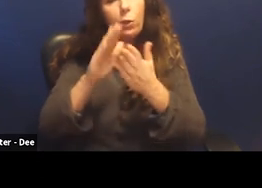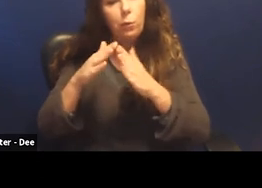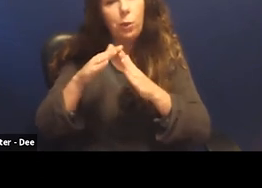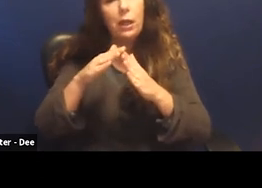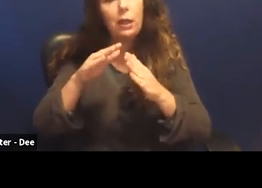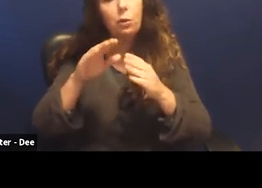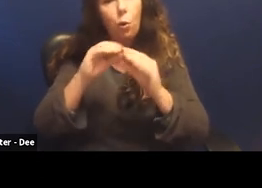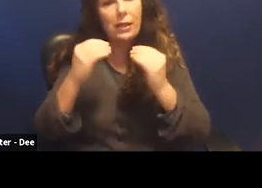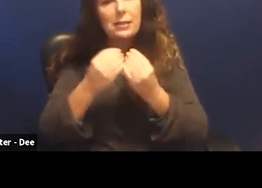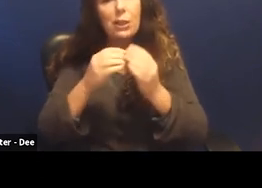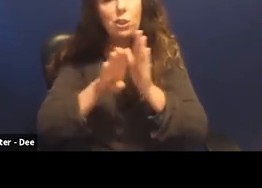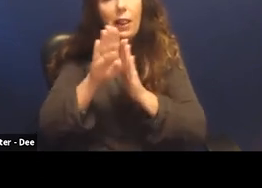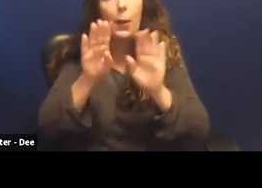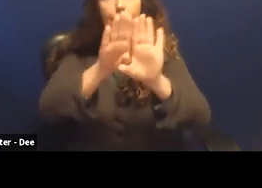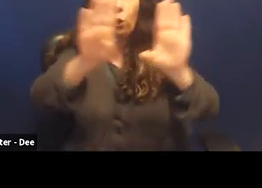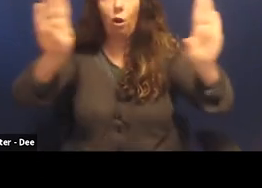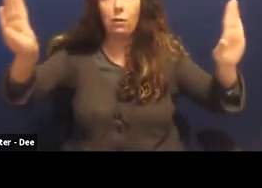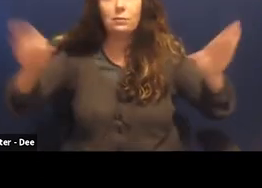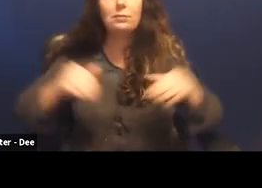And so we have hundreds of examples like this in the book.